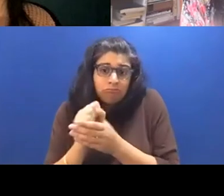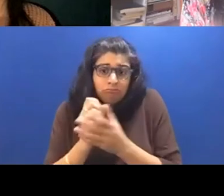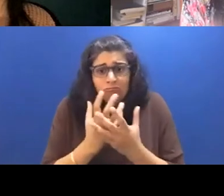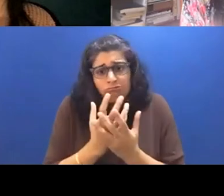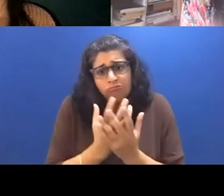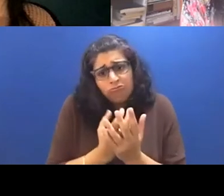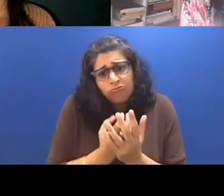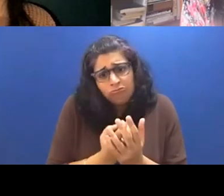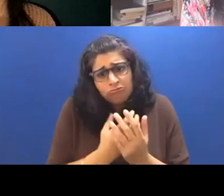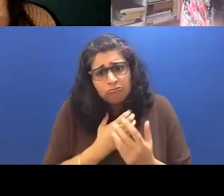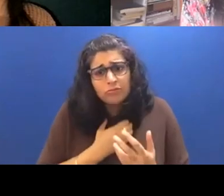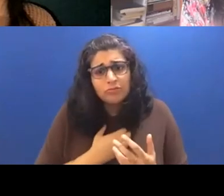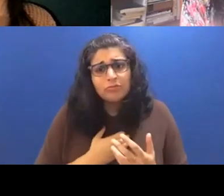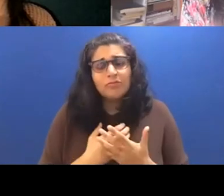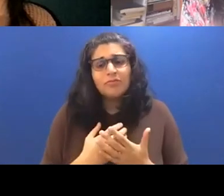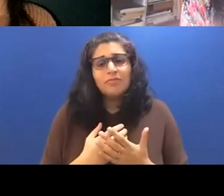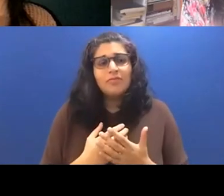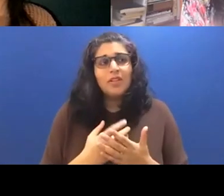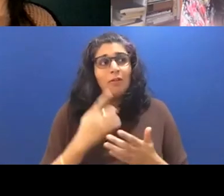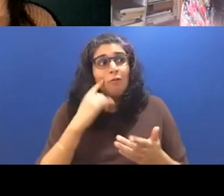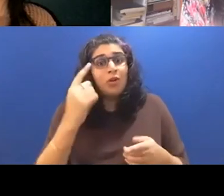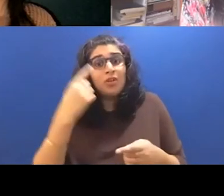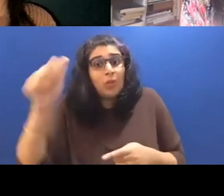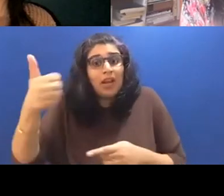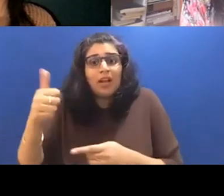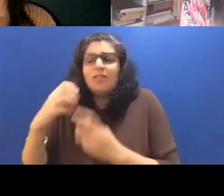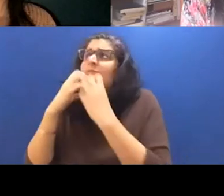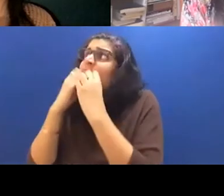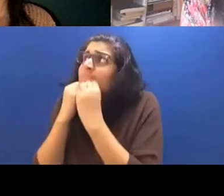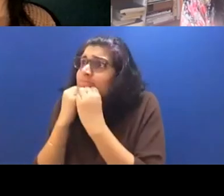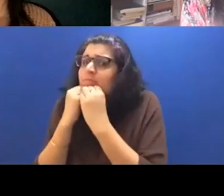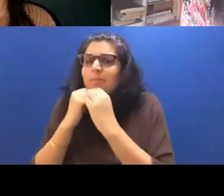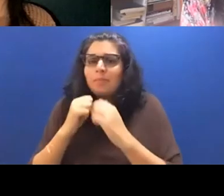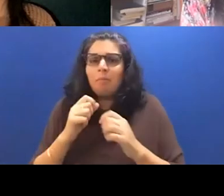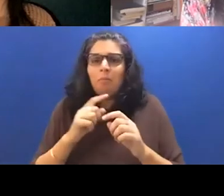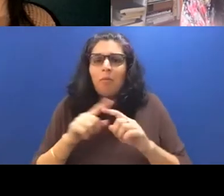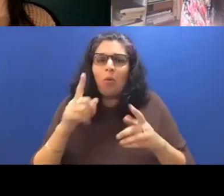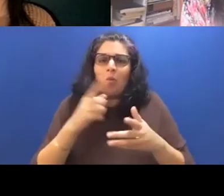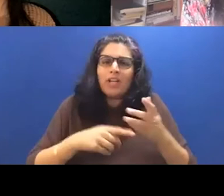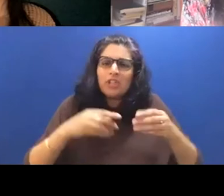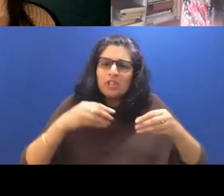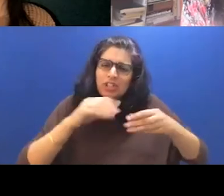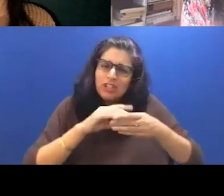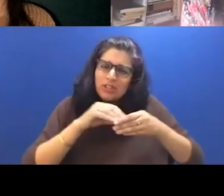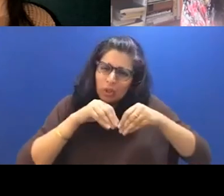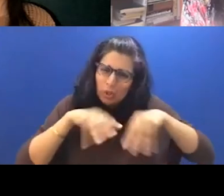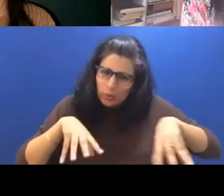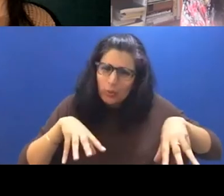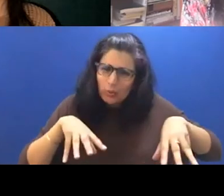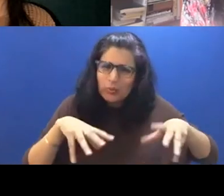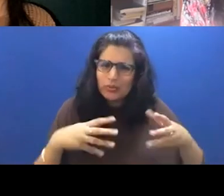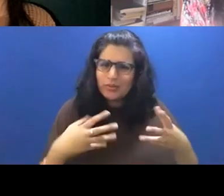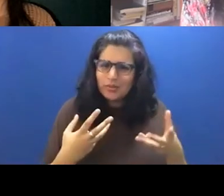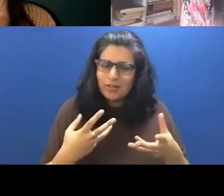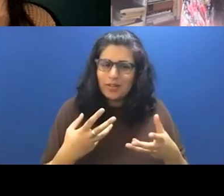else, even if it's someone you know, that she obviously loves and with this line, I